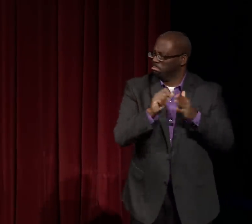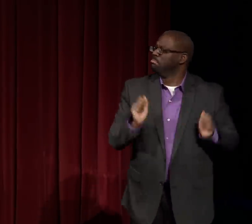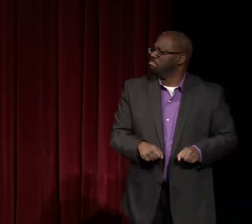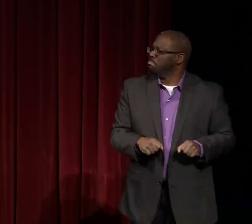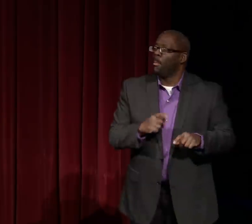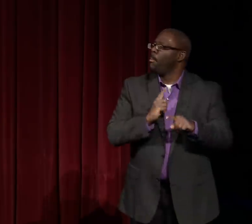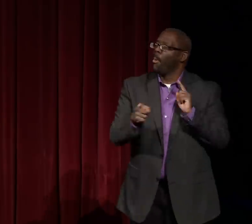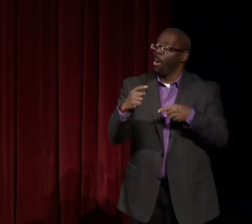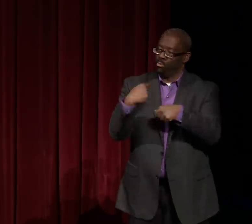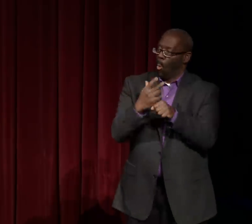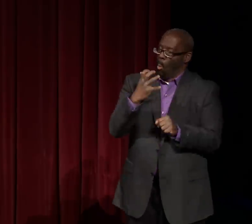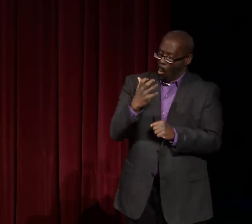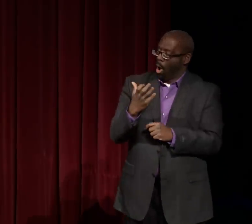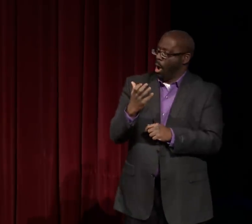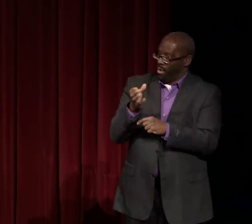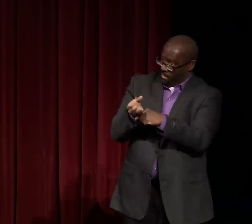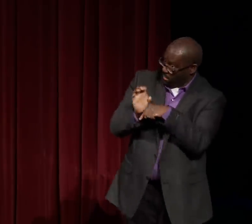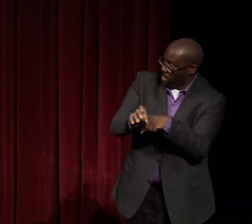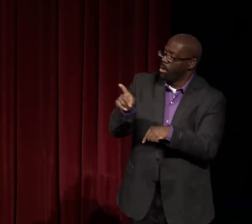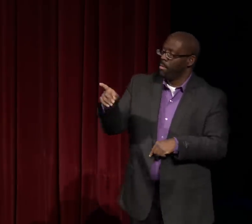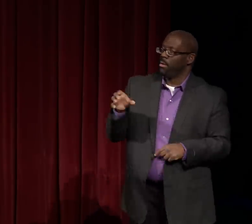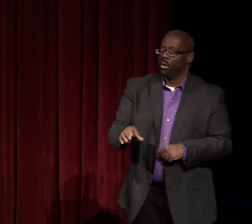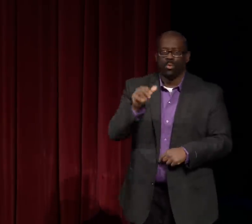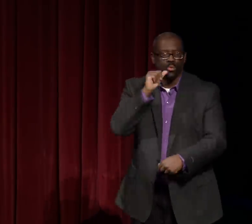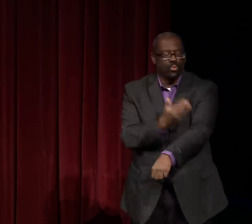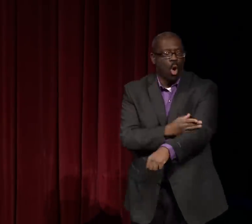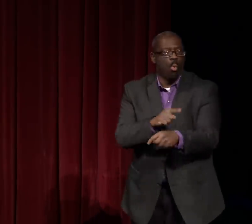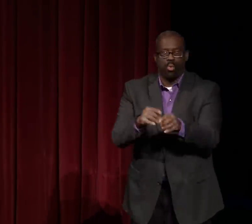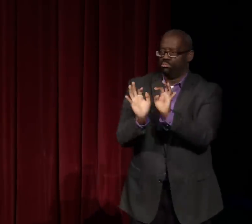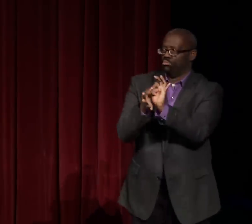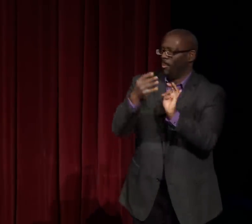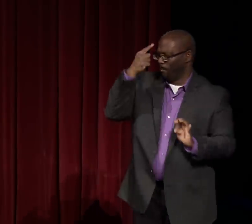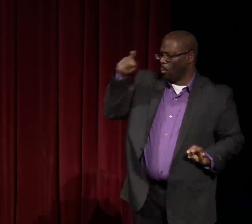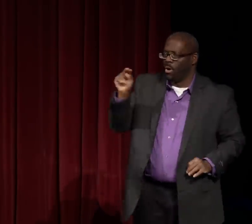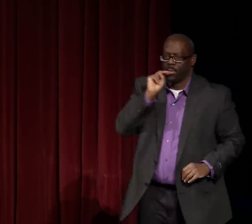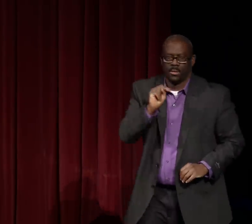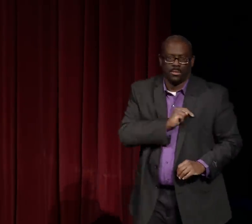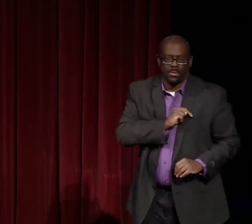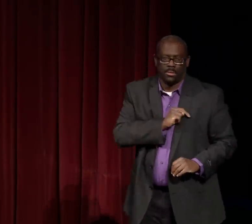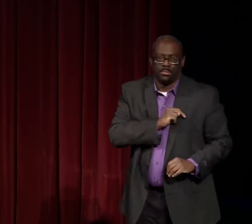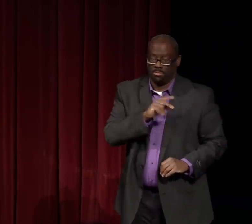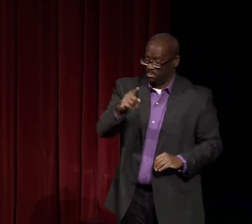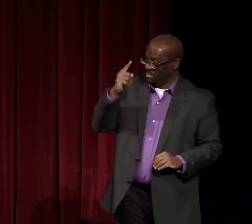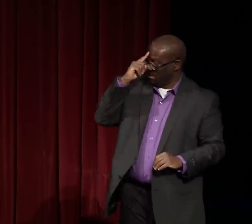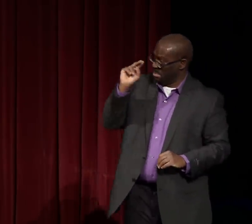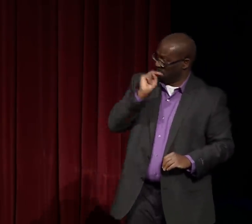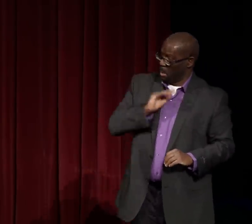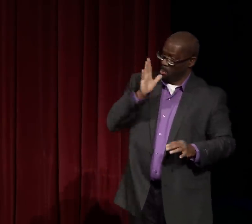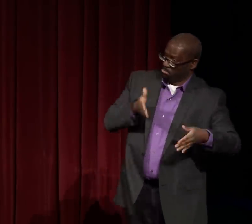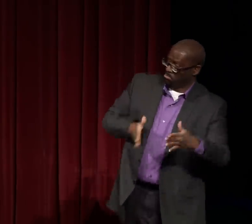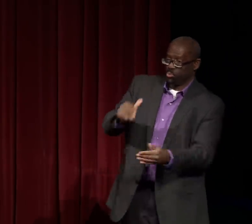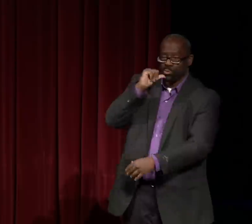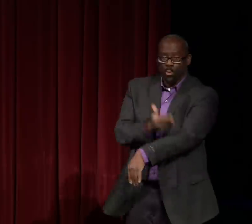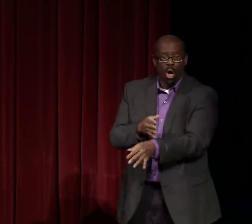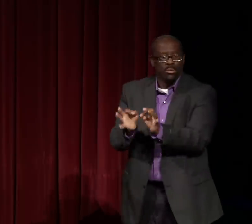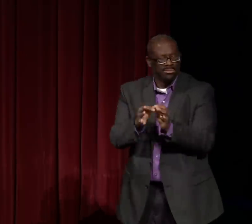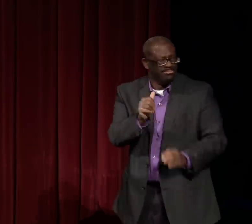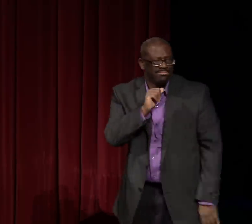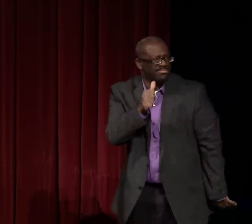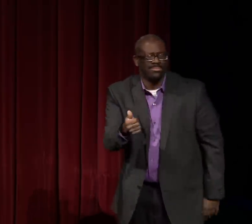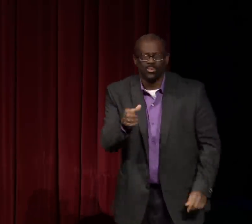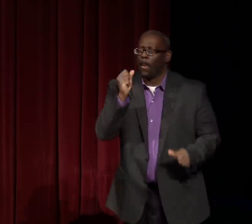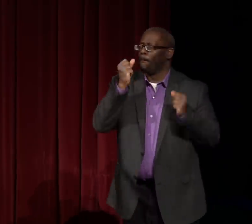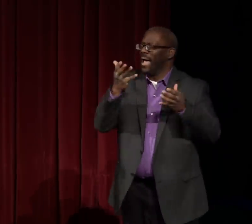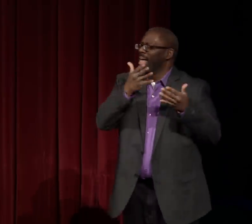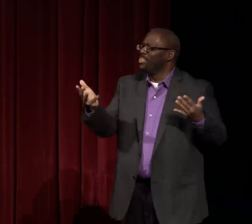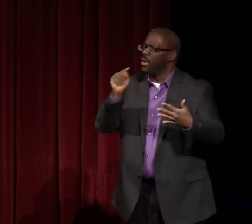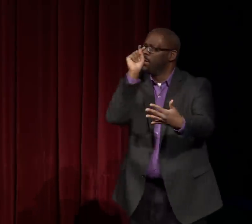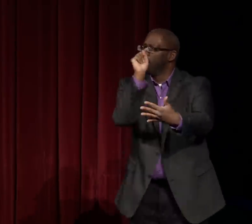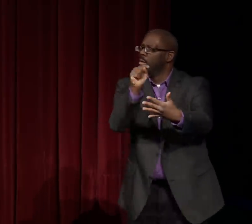usually Nathie would gesture to get her point across.